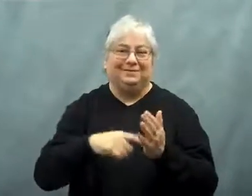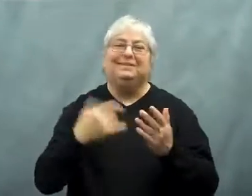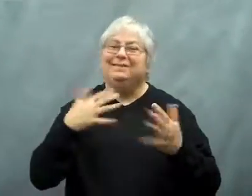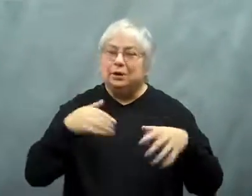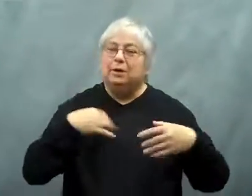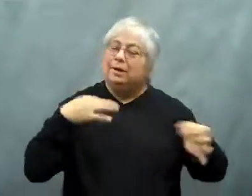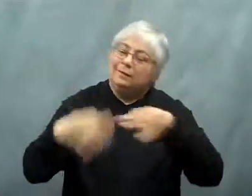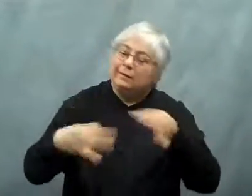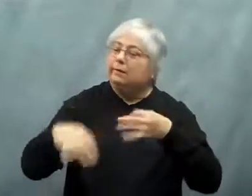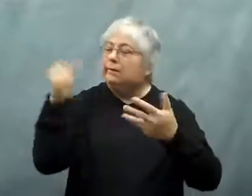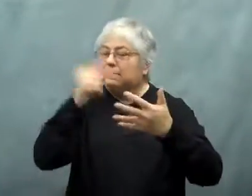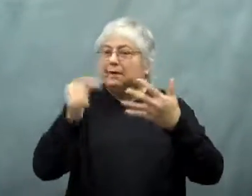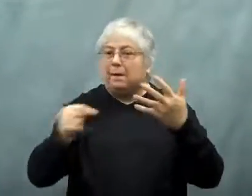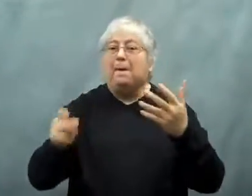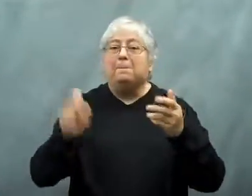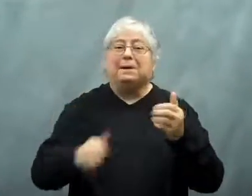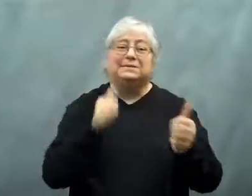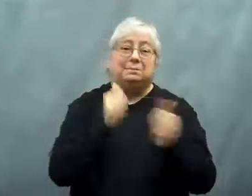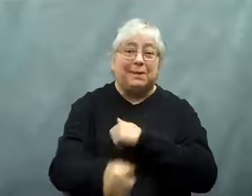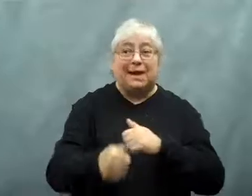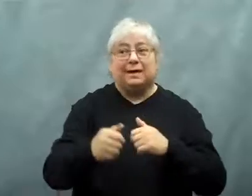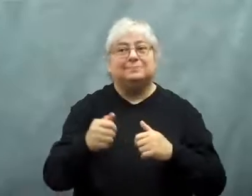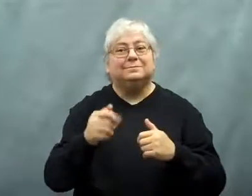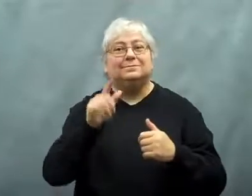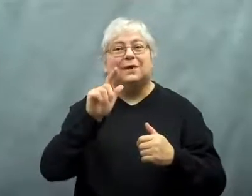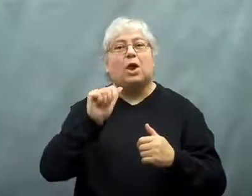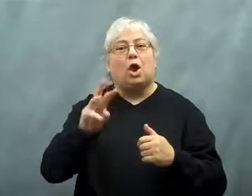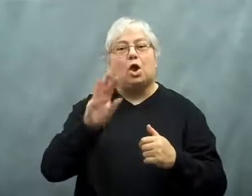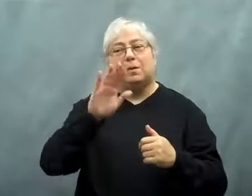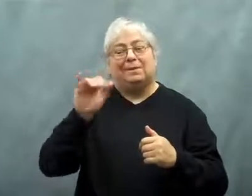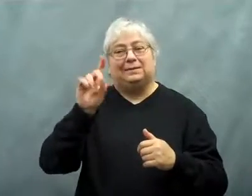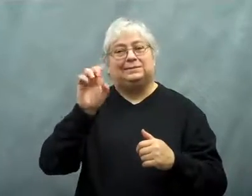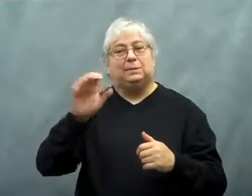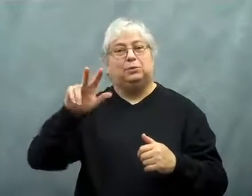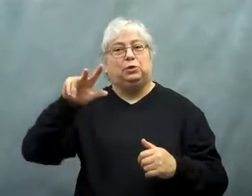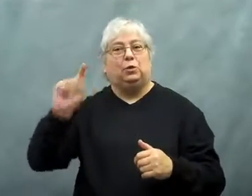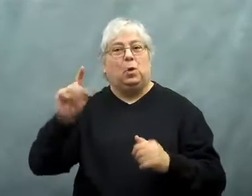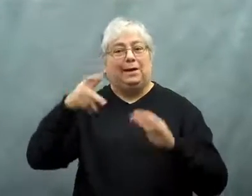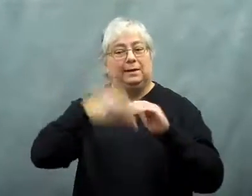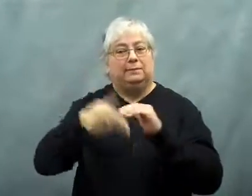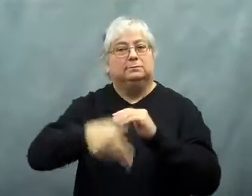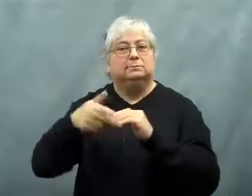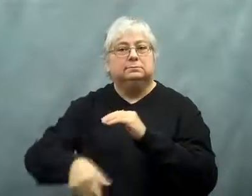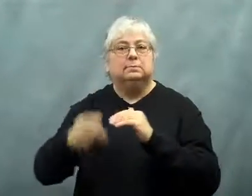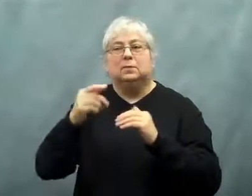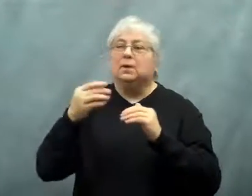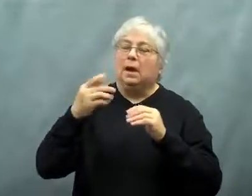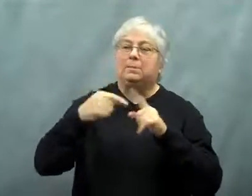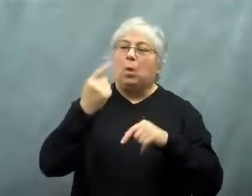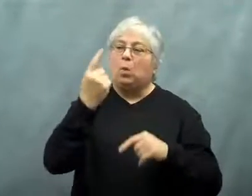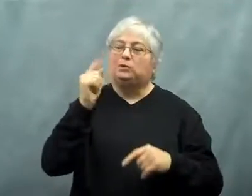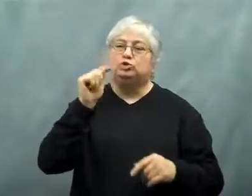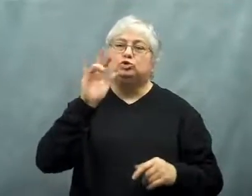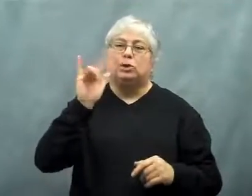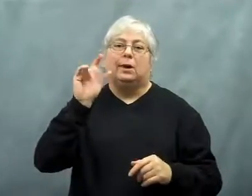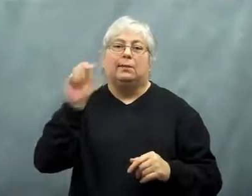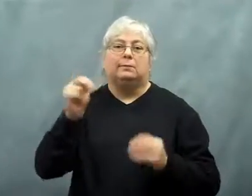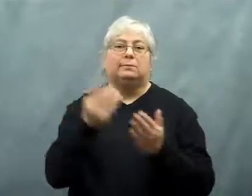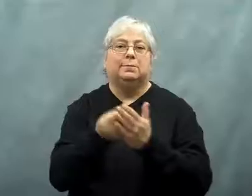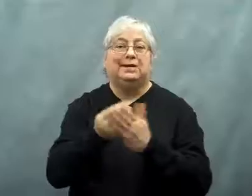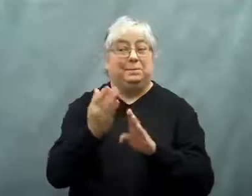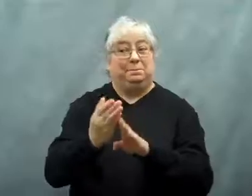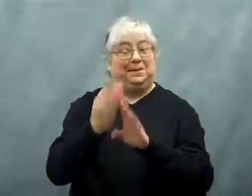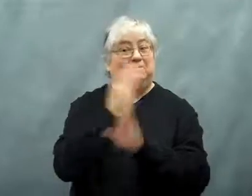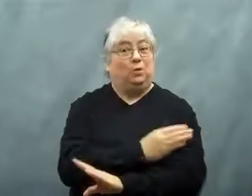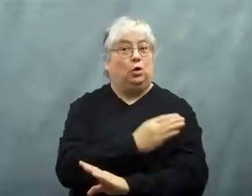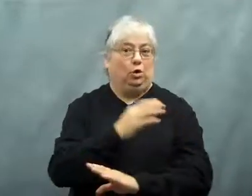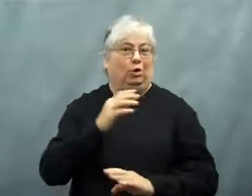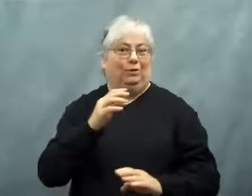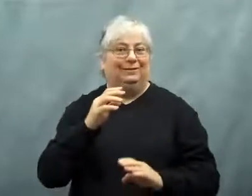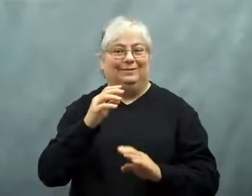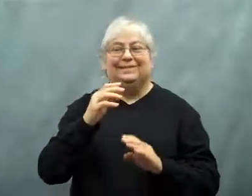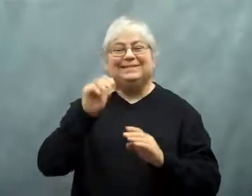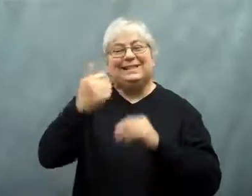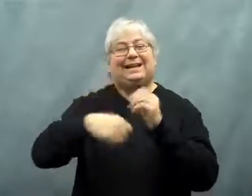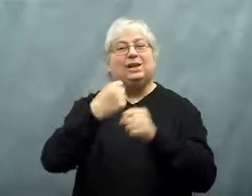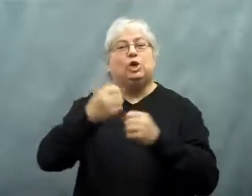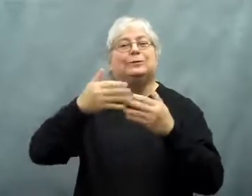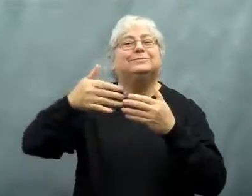I gave a lot of details. There has to be a law passed by December 31